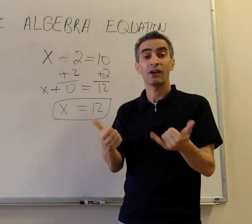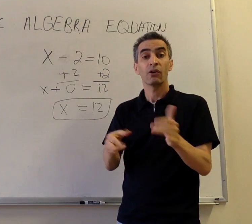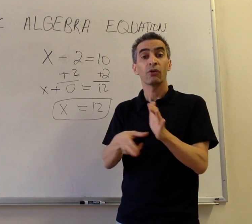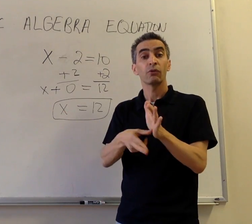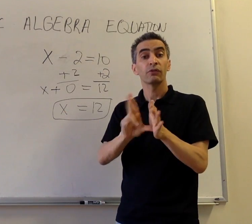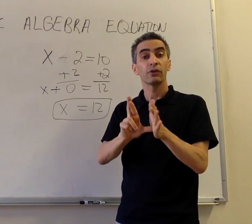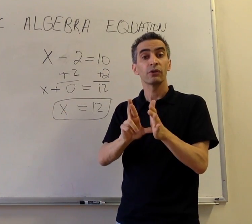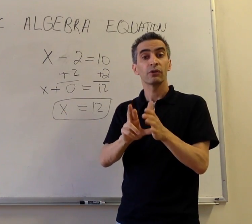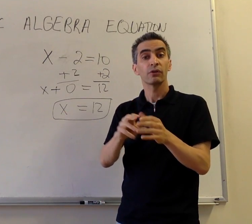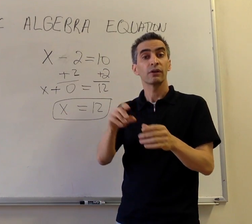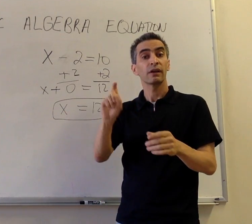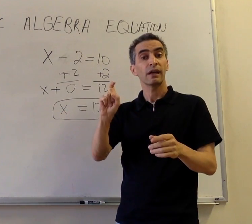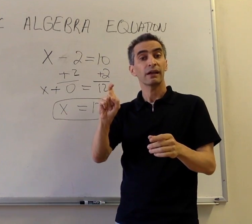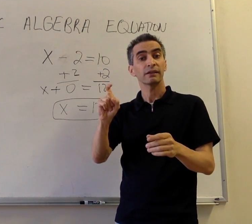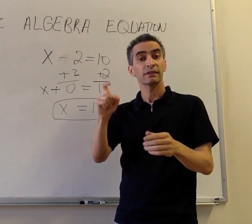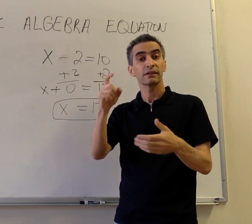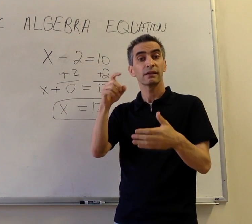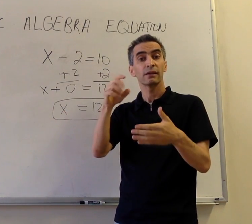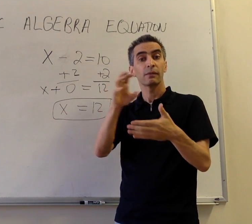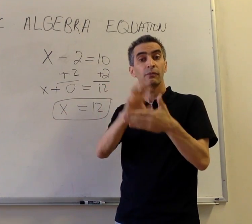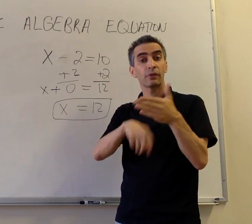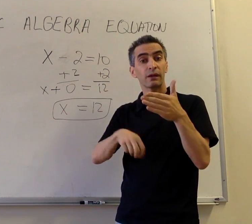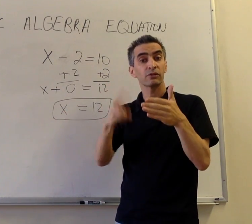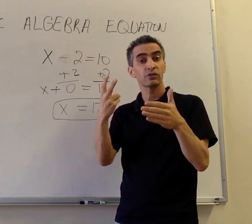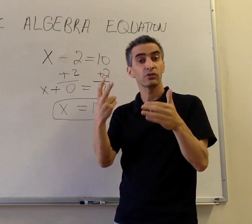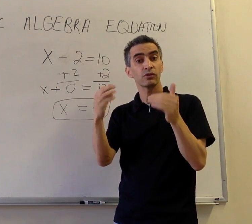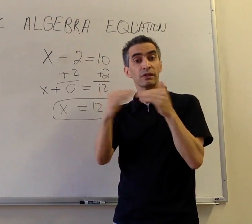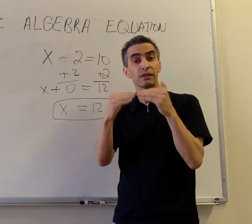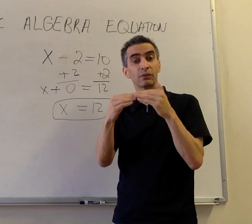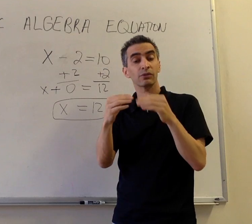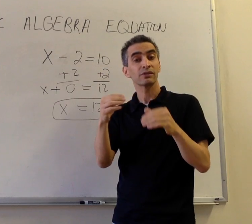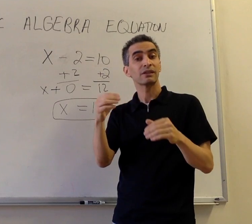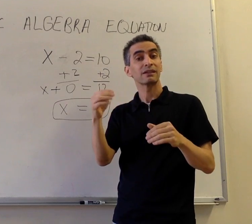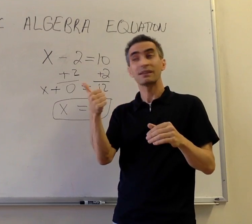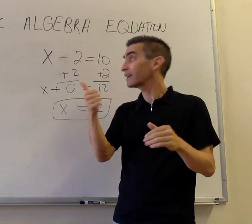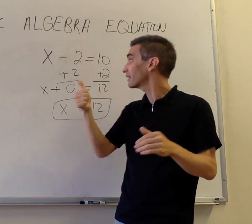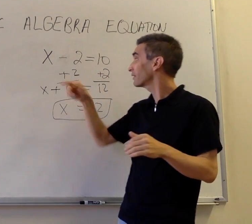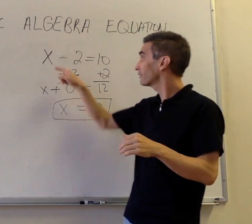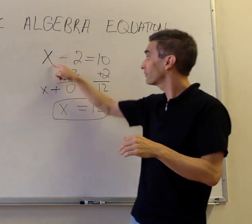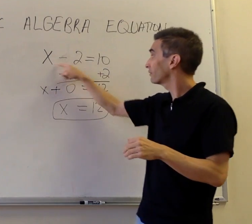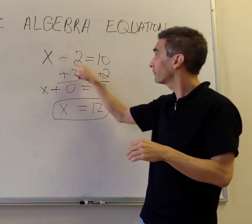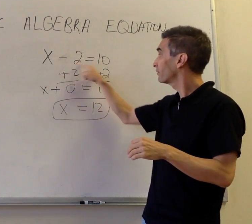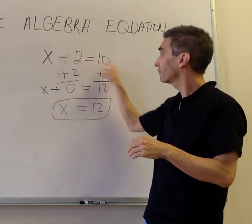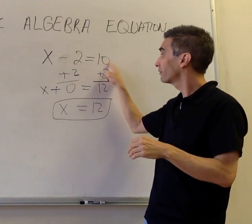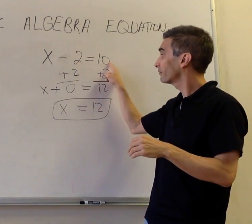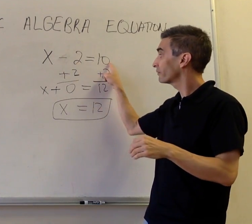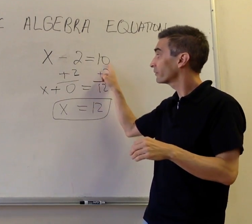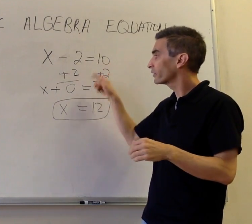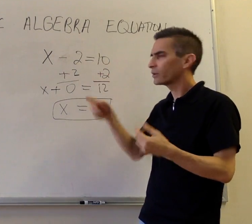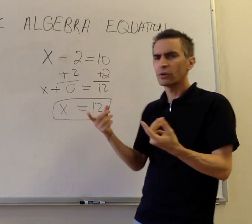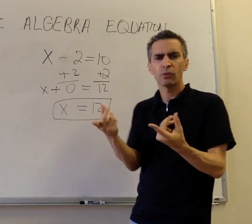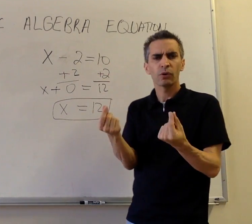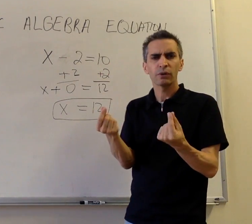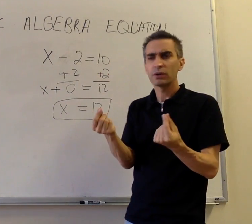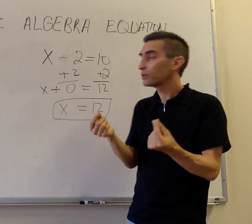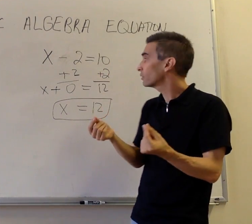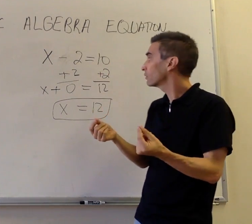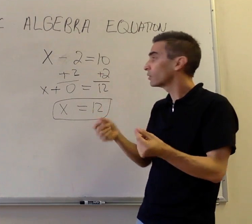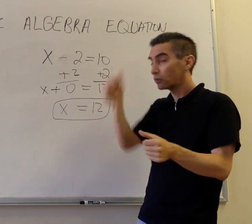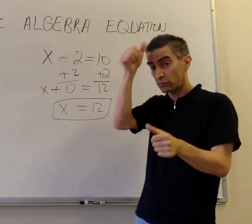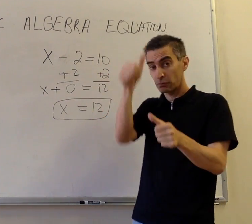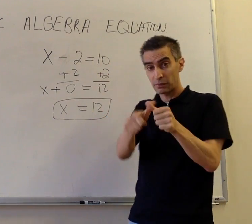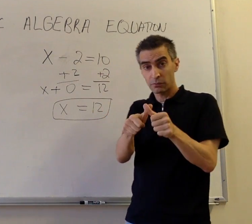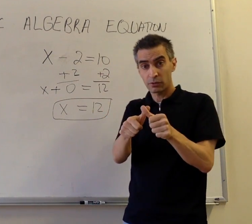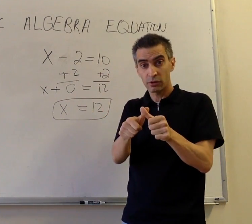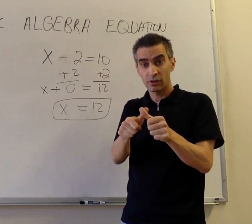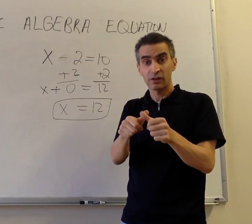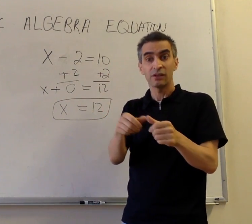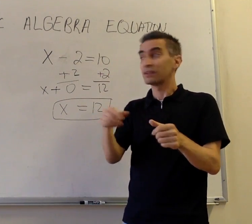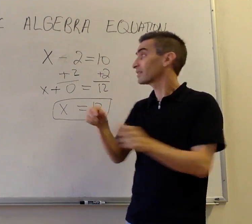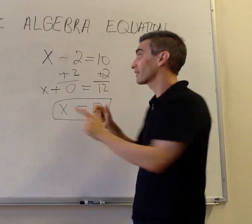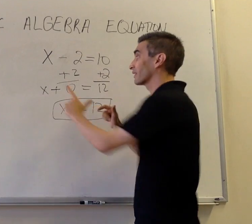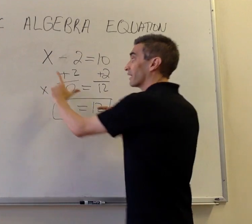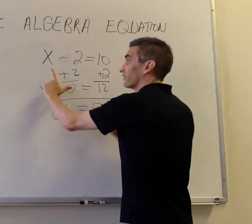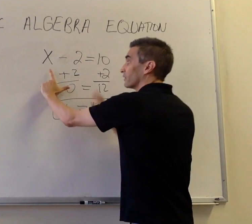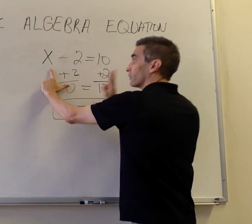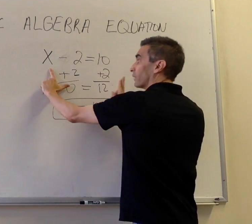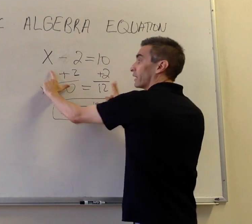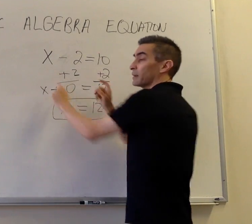Now let's review x - 2 = 10. What do we do?